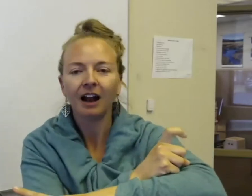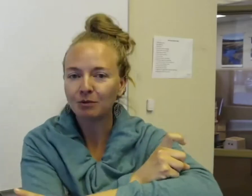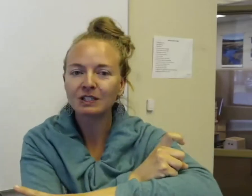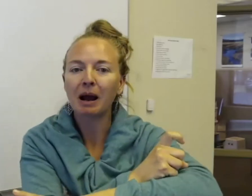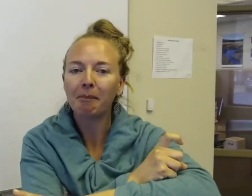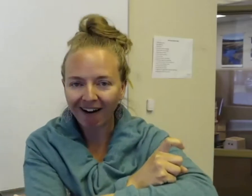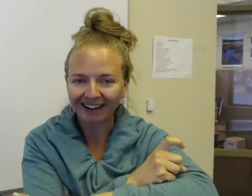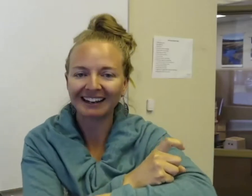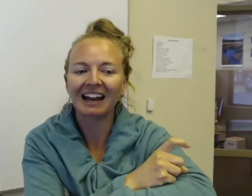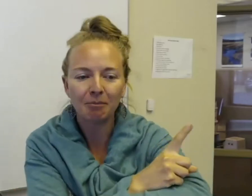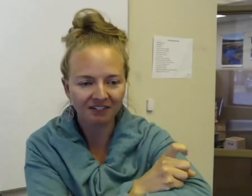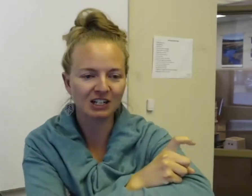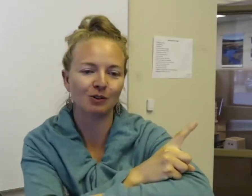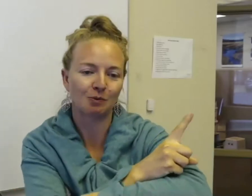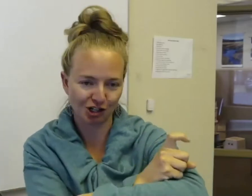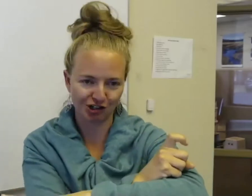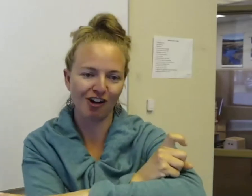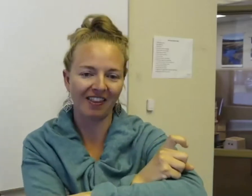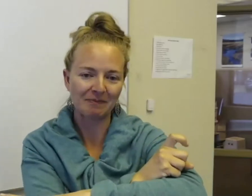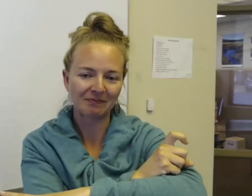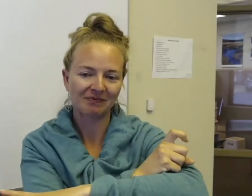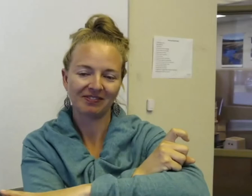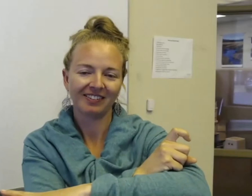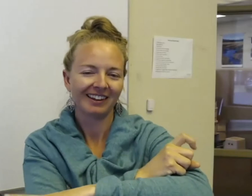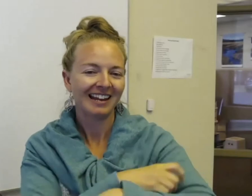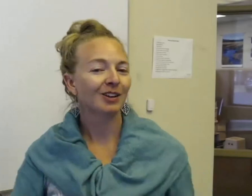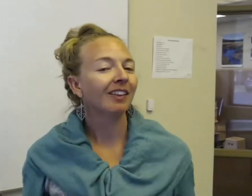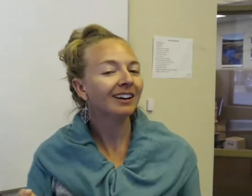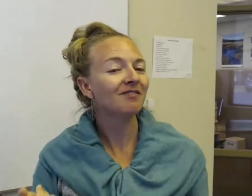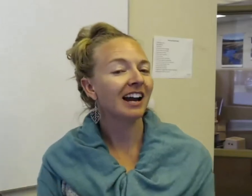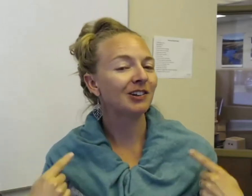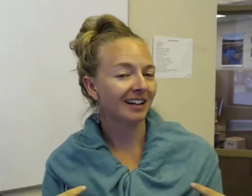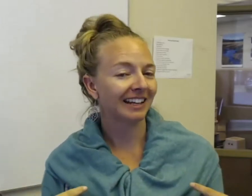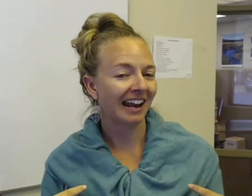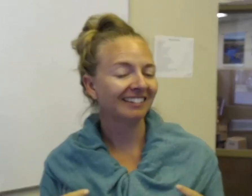I'm using my body and my facials expression to try that. So I'd like to invite you guys again,